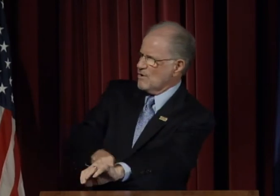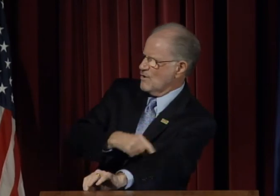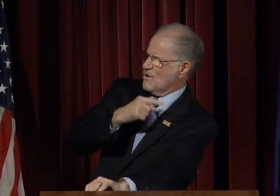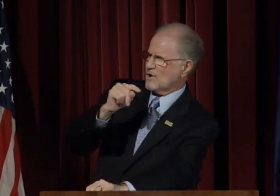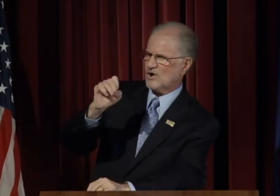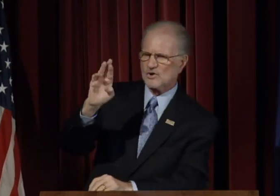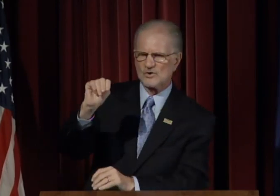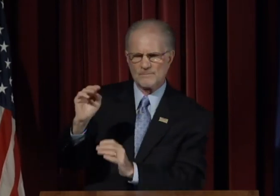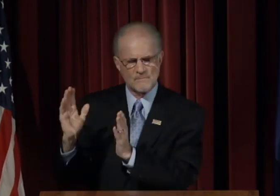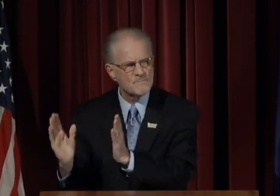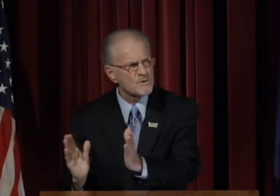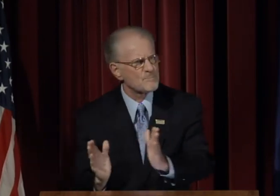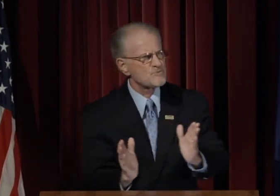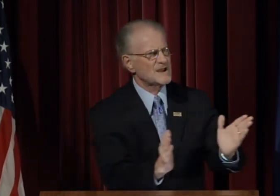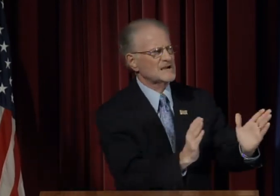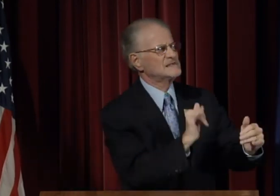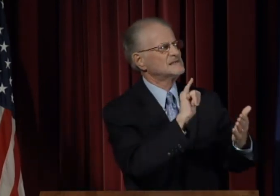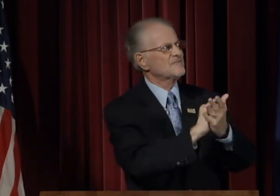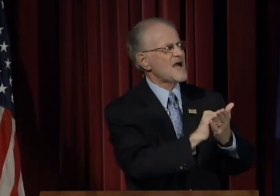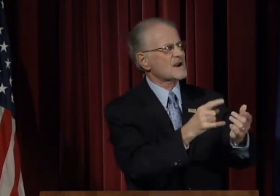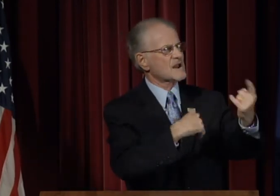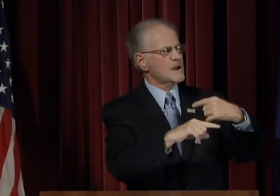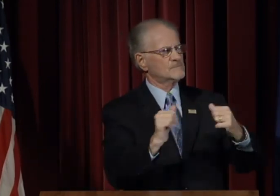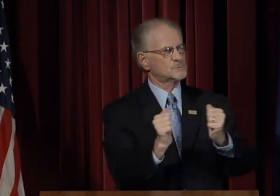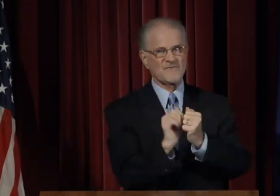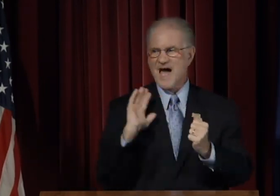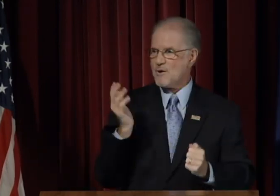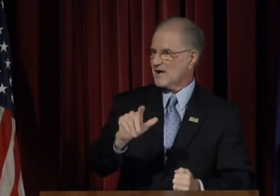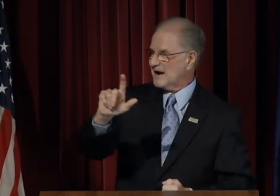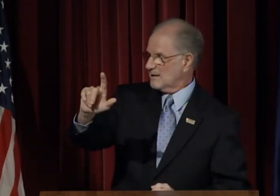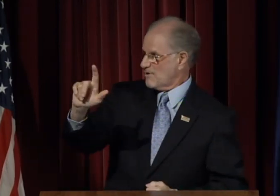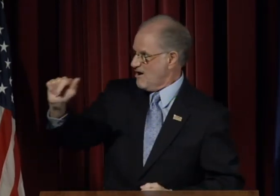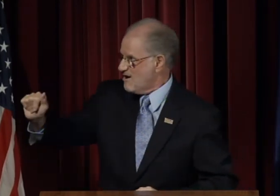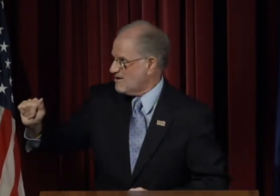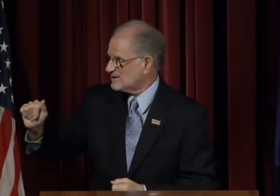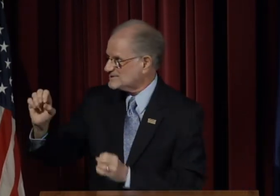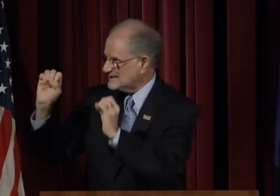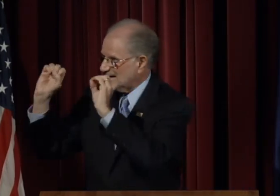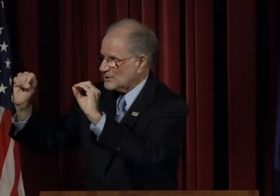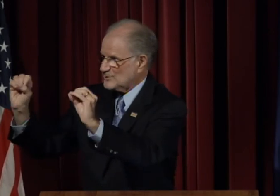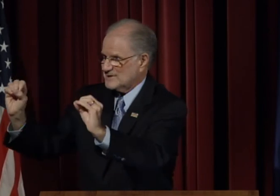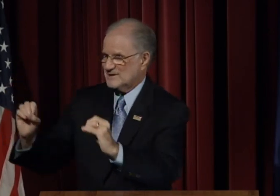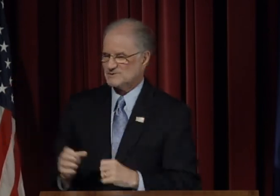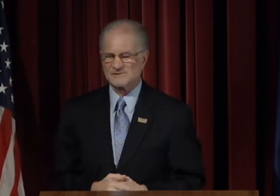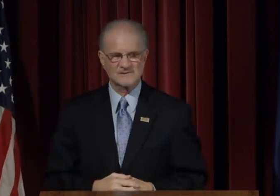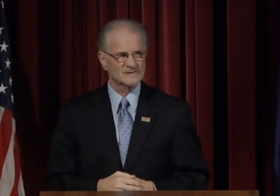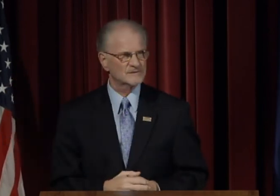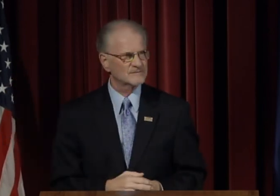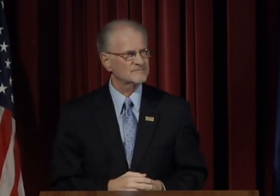that comes with our Liberal Arts education.